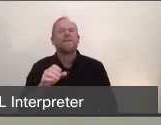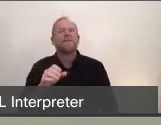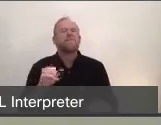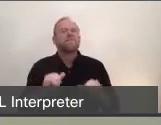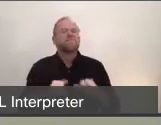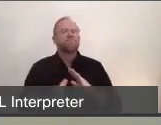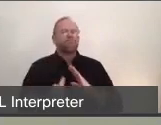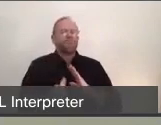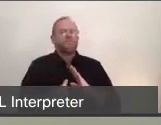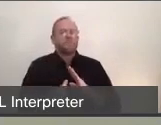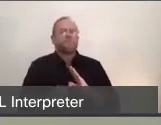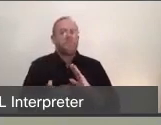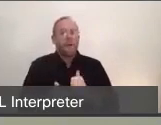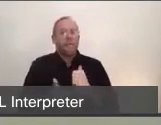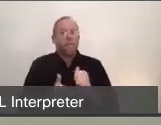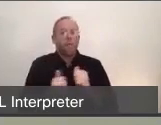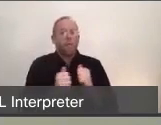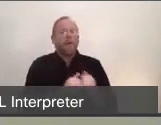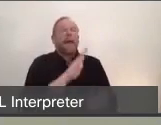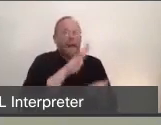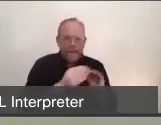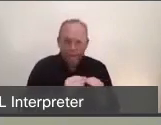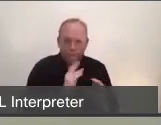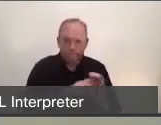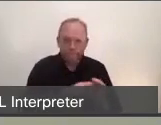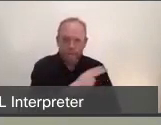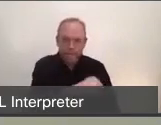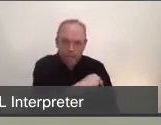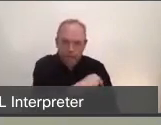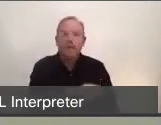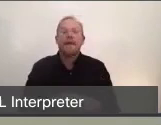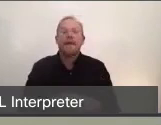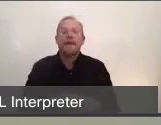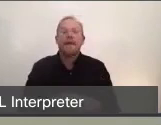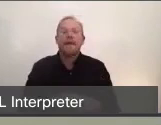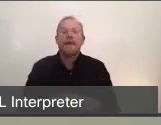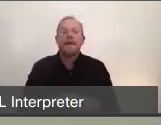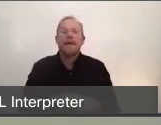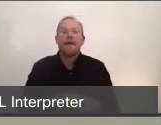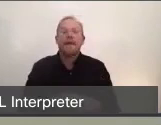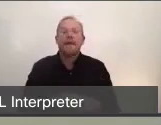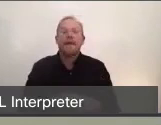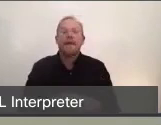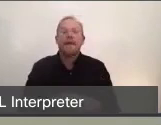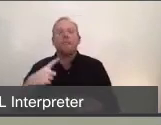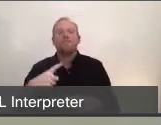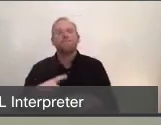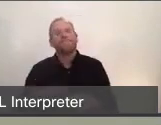to decrease hospitalizations, and to decrease deaths, and that has bought us time for our healthcare system to prepare